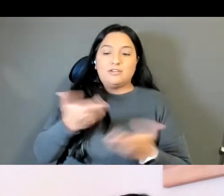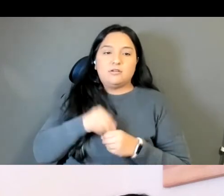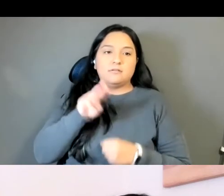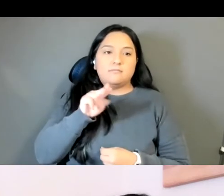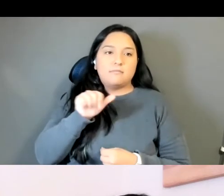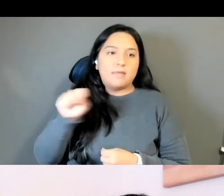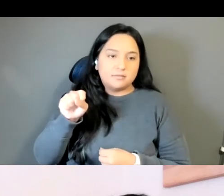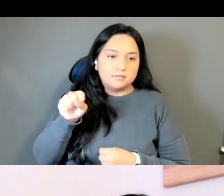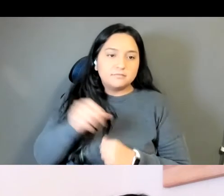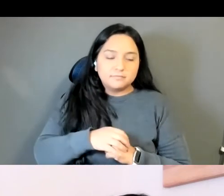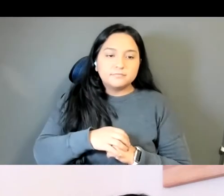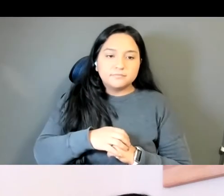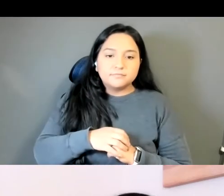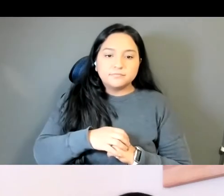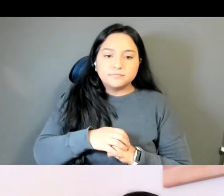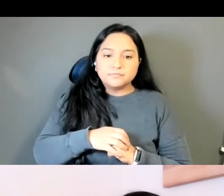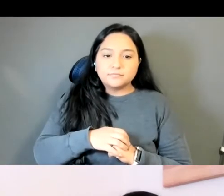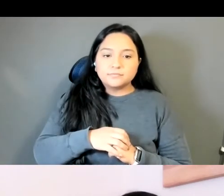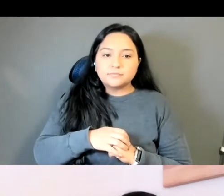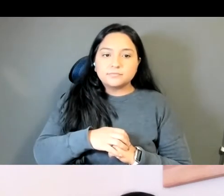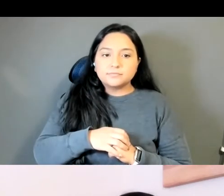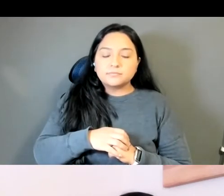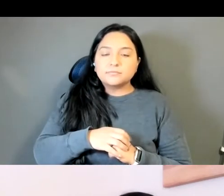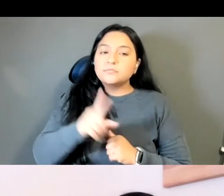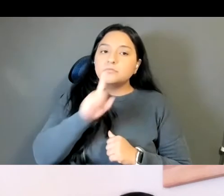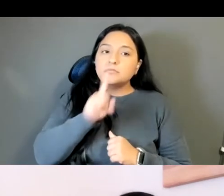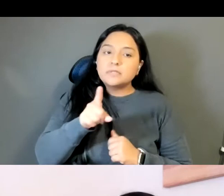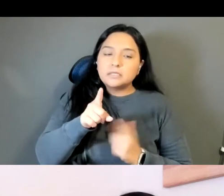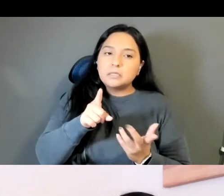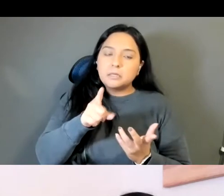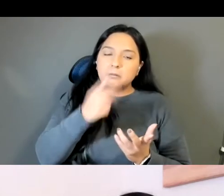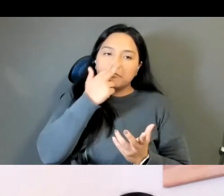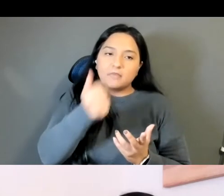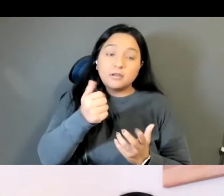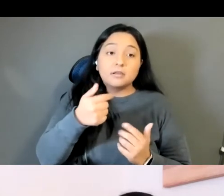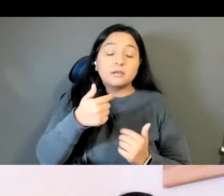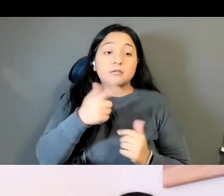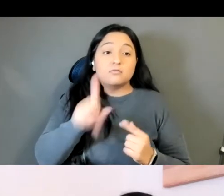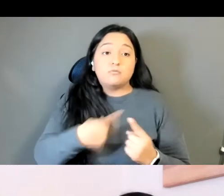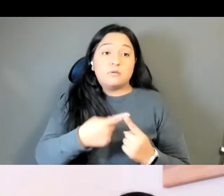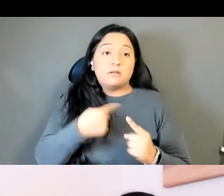Um, so, it's funny because when I was in school that was often an assignment that we had to